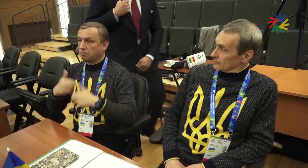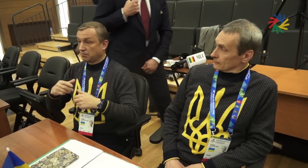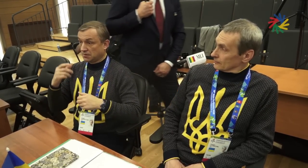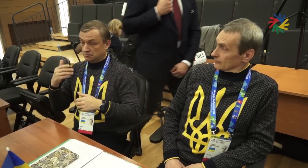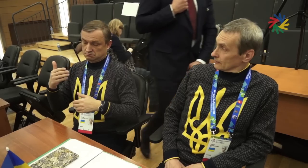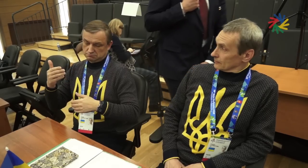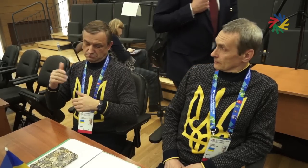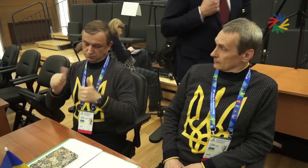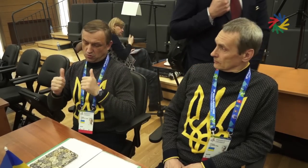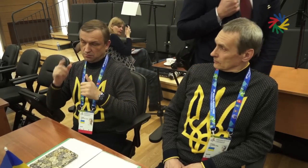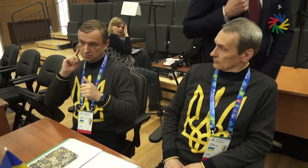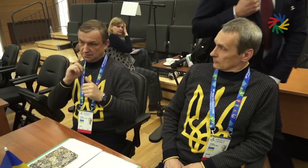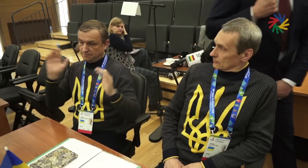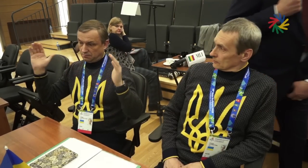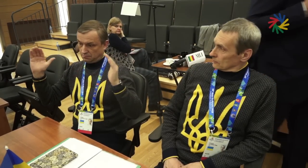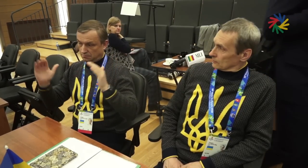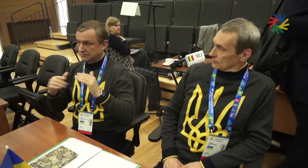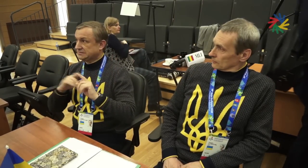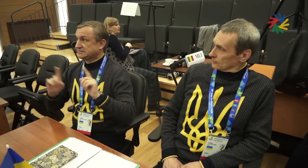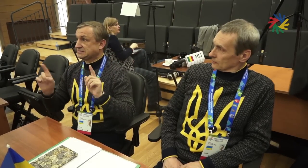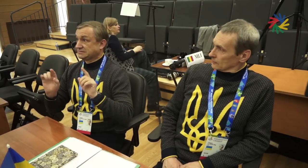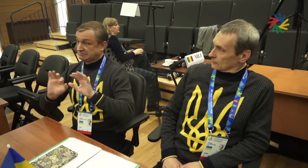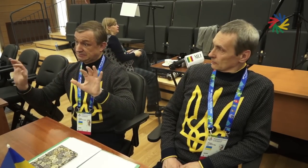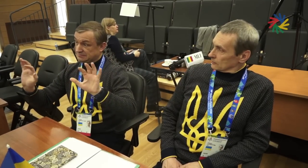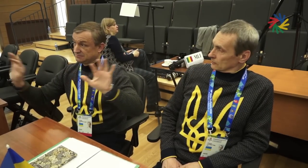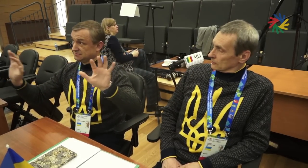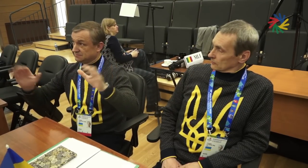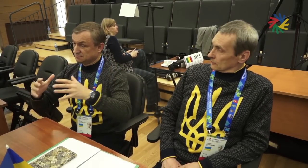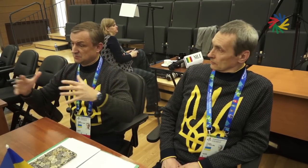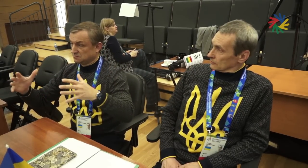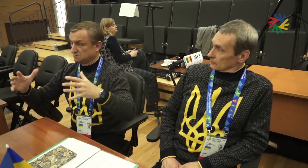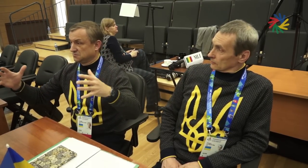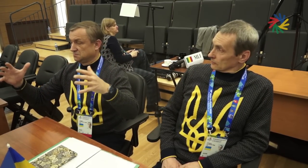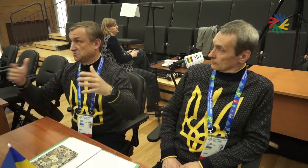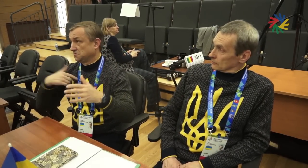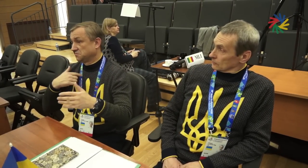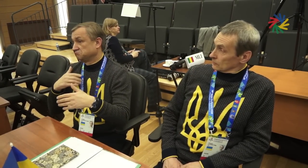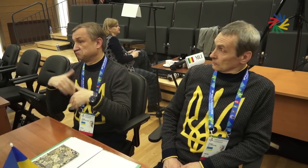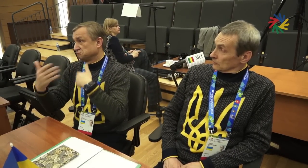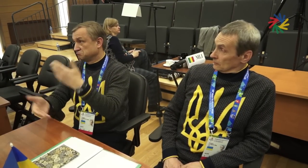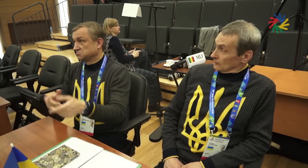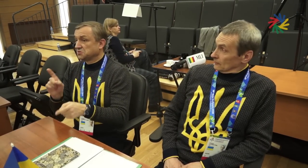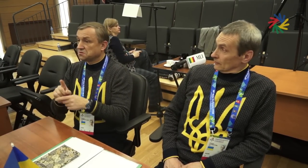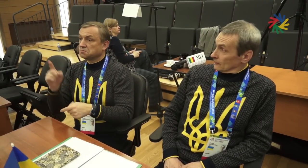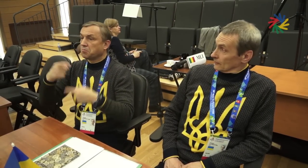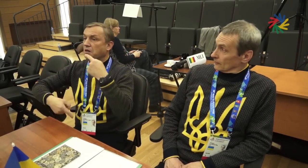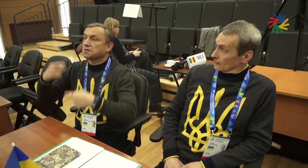Deaf sports disappearing, which we cannot allow to happen.